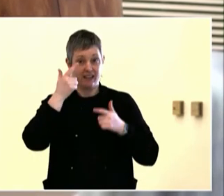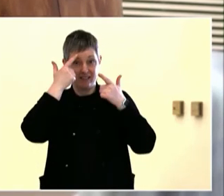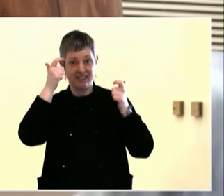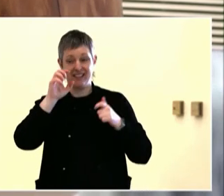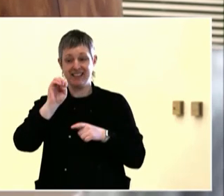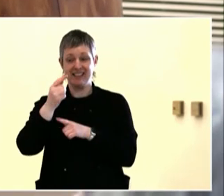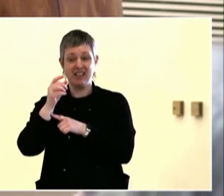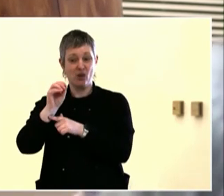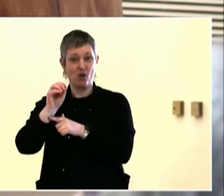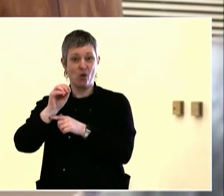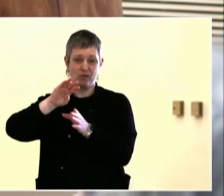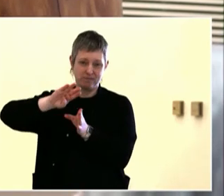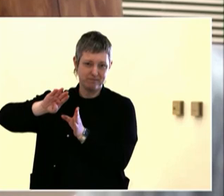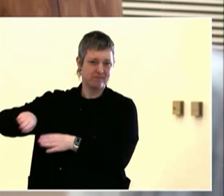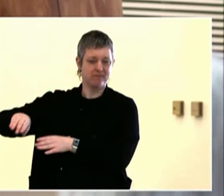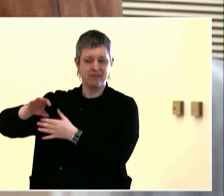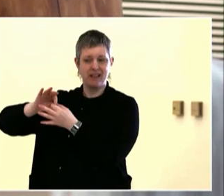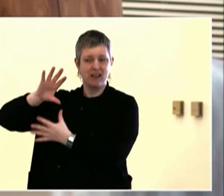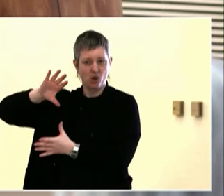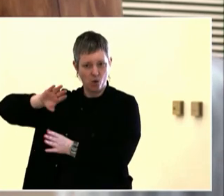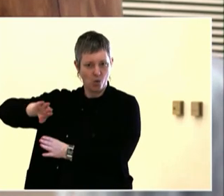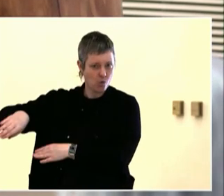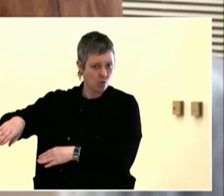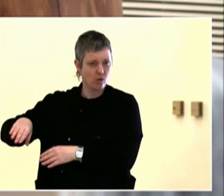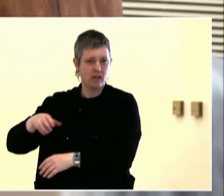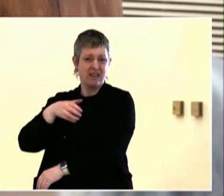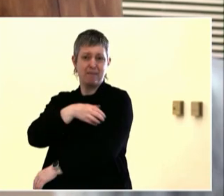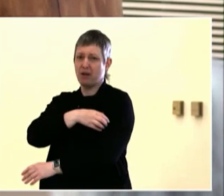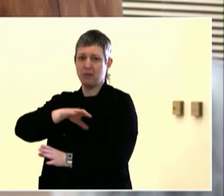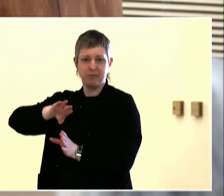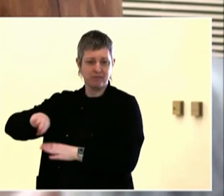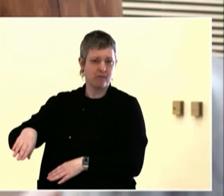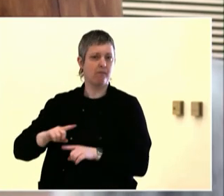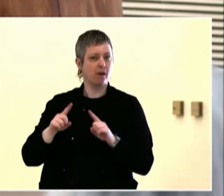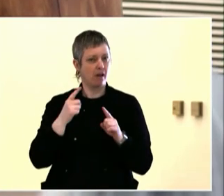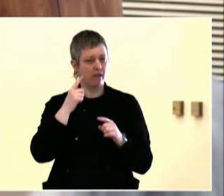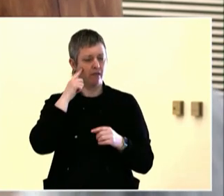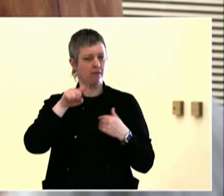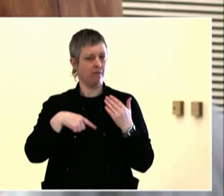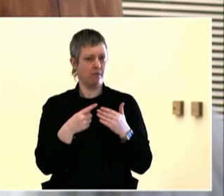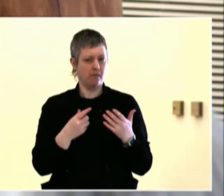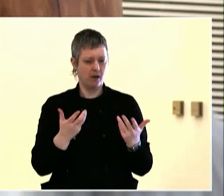with the kitchen table here at PSU and I'm with note-taking.